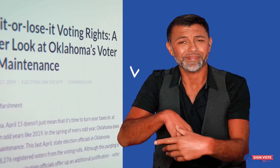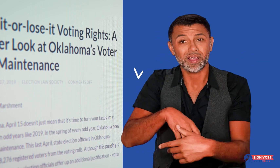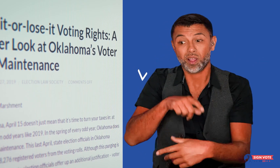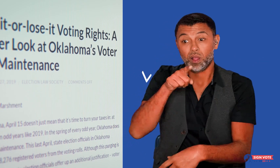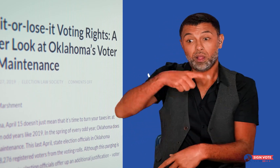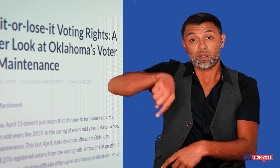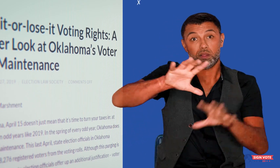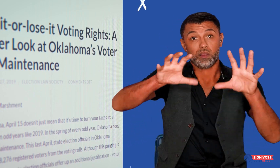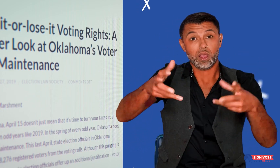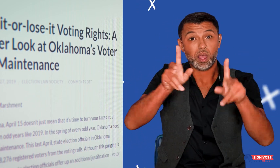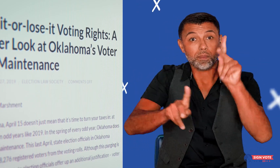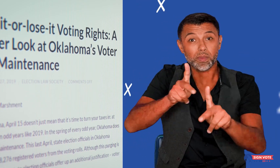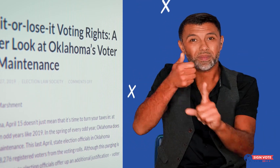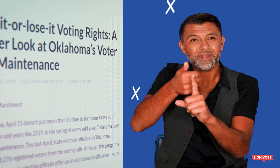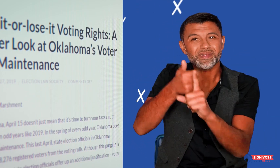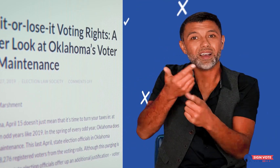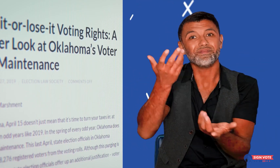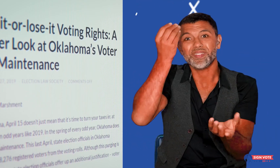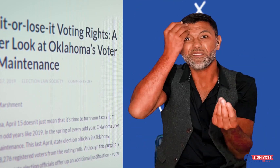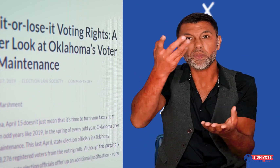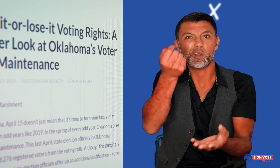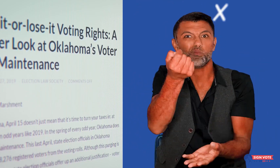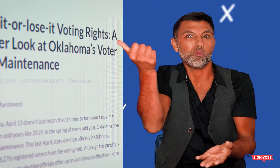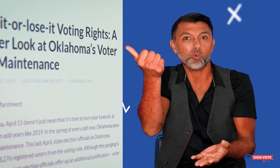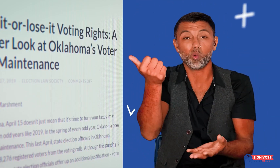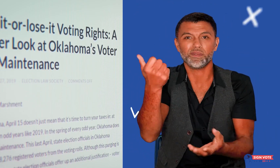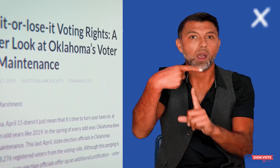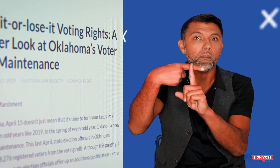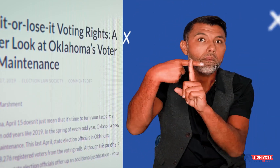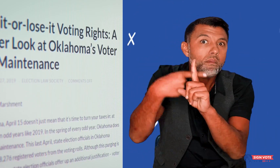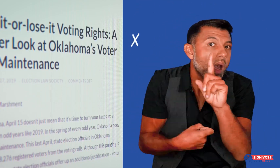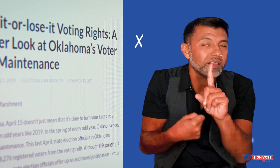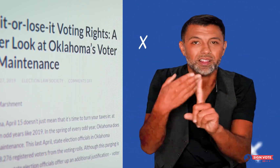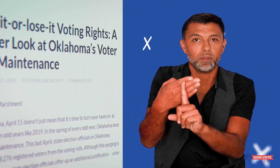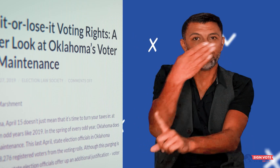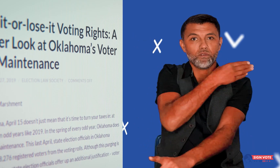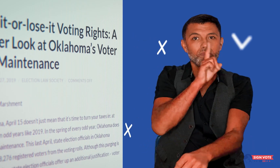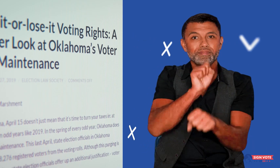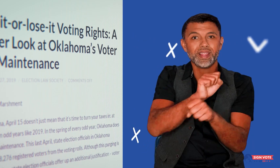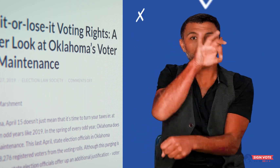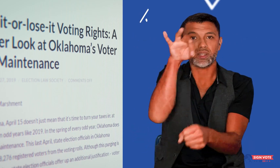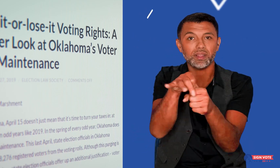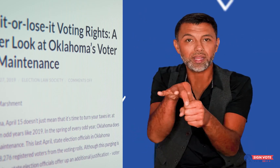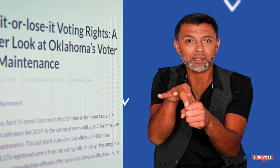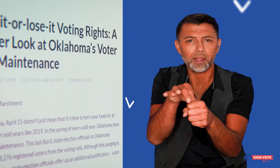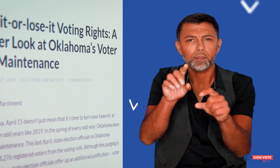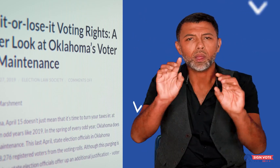Their information was removed just months before the election